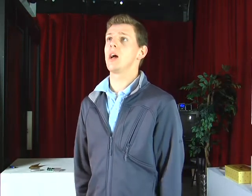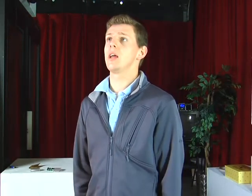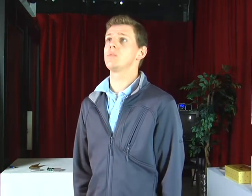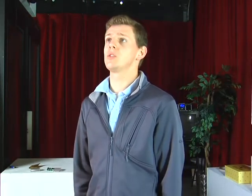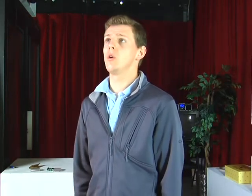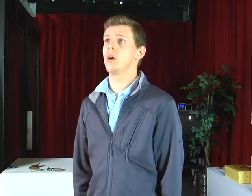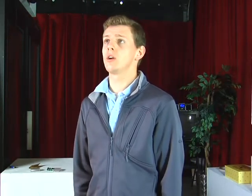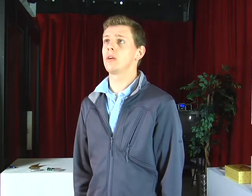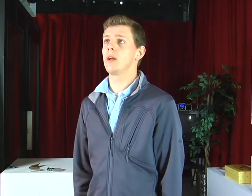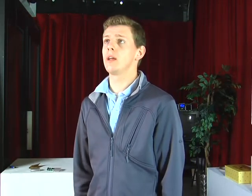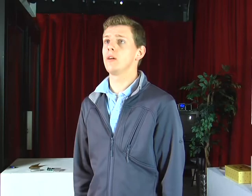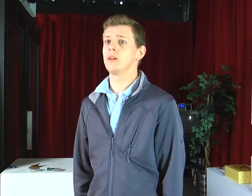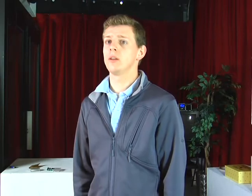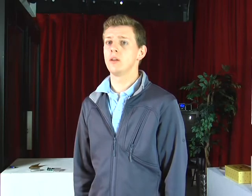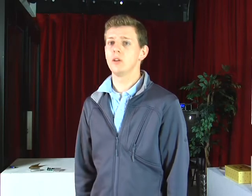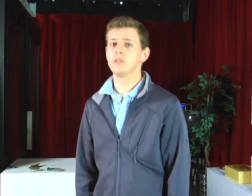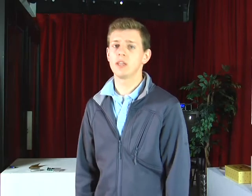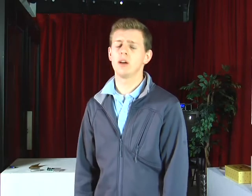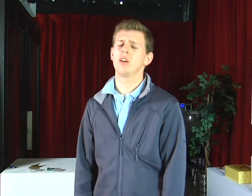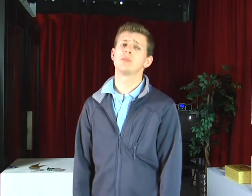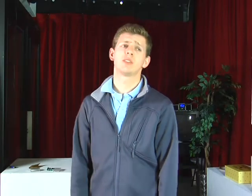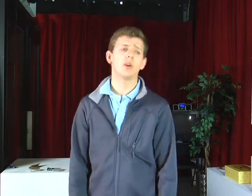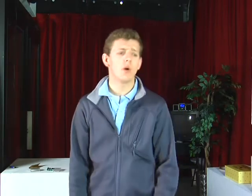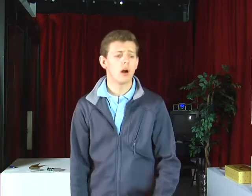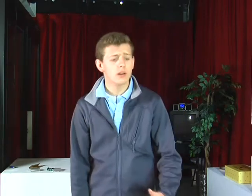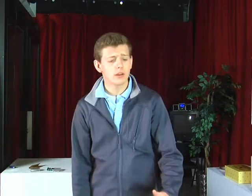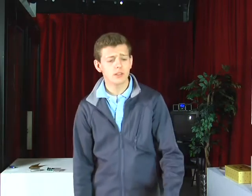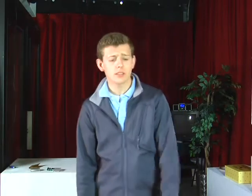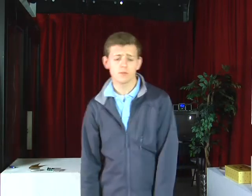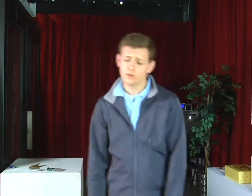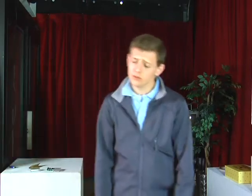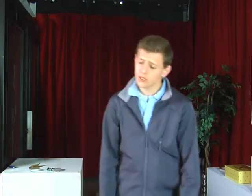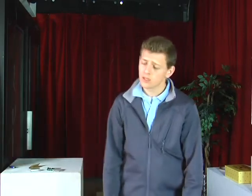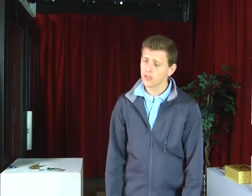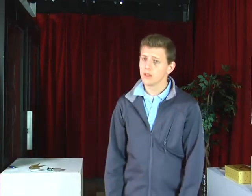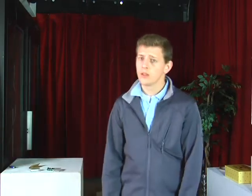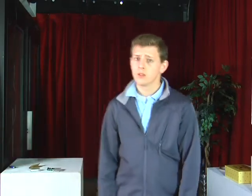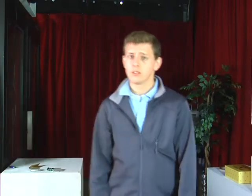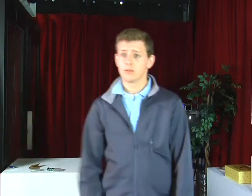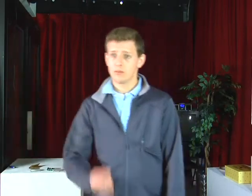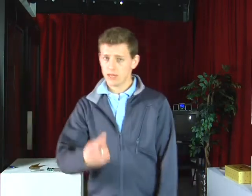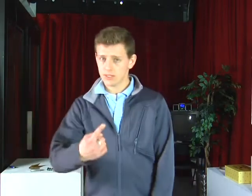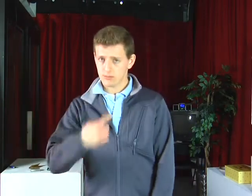say I'm so hungry right now. You'd say, "I'm so hungry, let's get some food." So we match